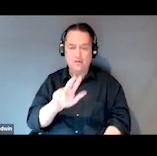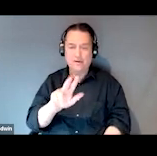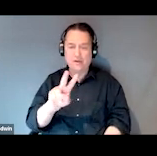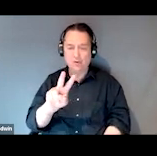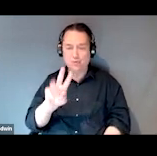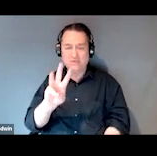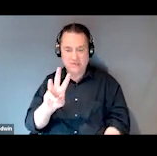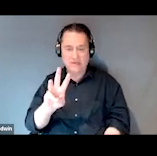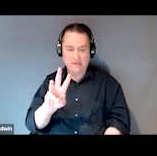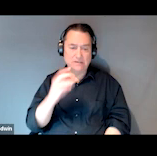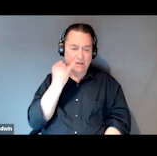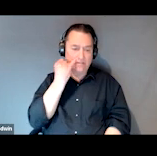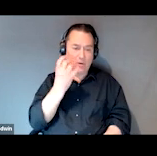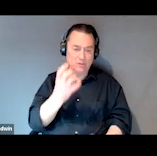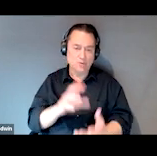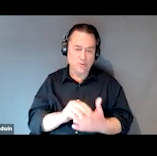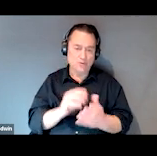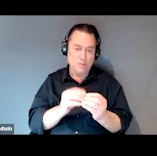that we serve and the people that we serve.